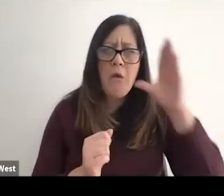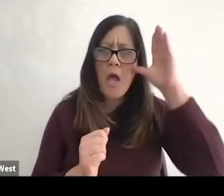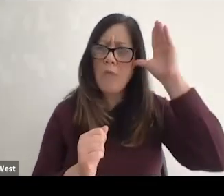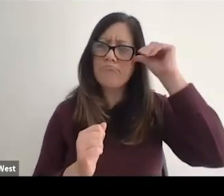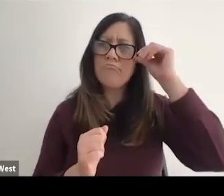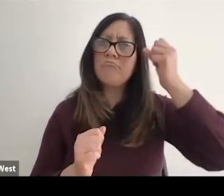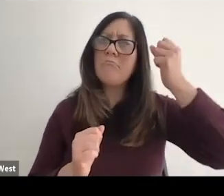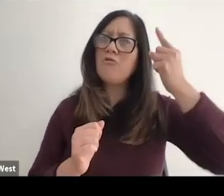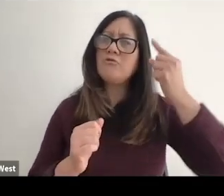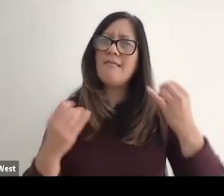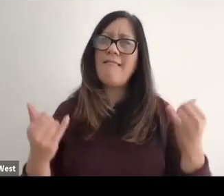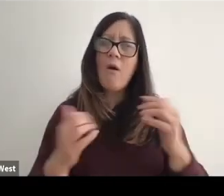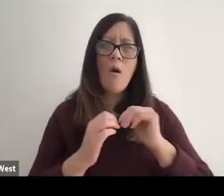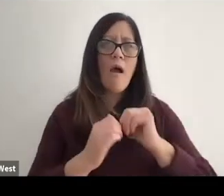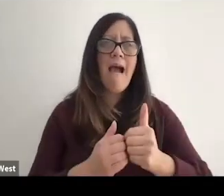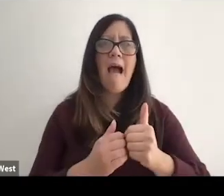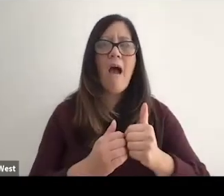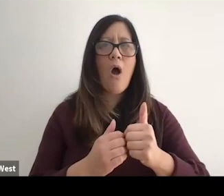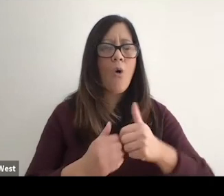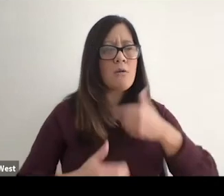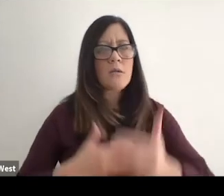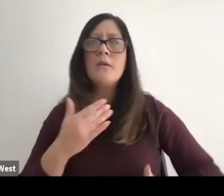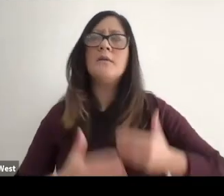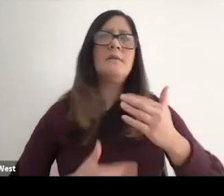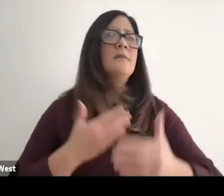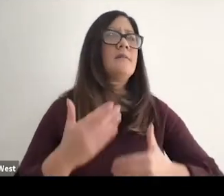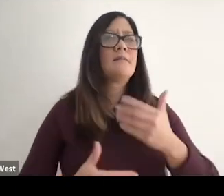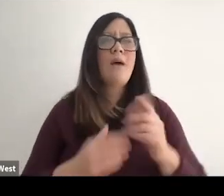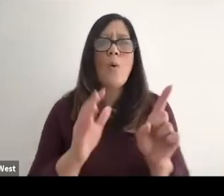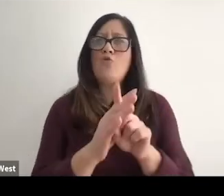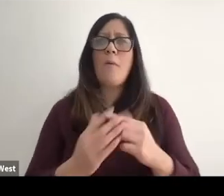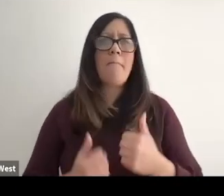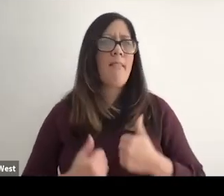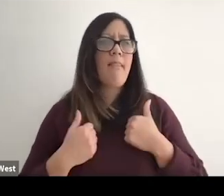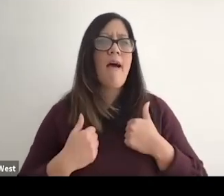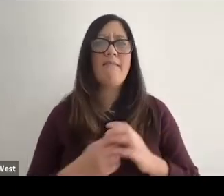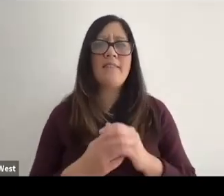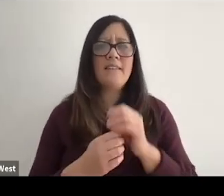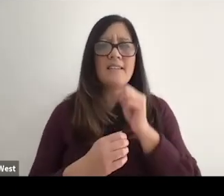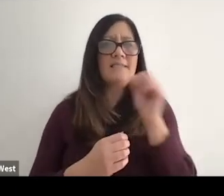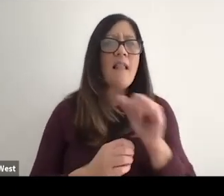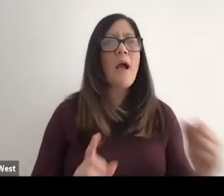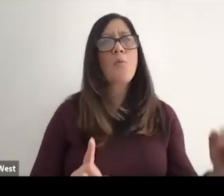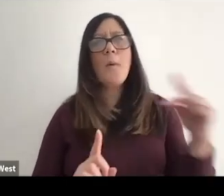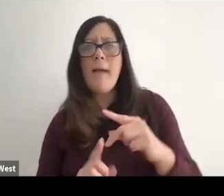I'm resolute understand exactly how I'm going to show up, how I'm going to. It's no longer I'm going to back to what you think about me.